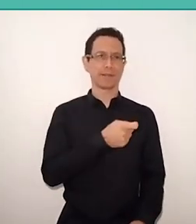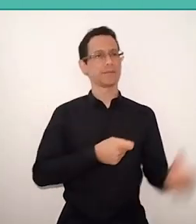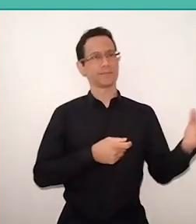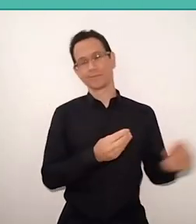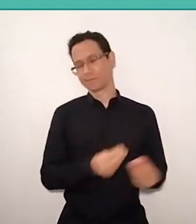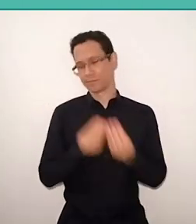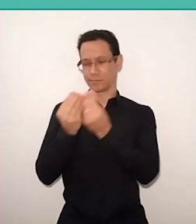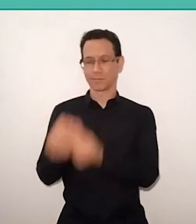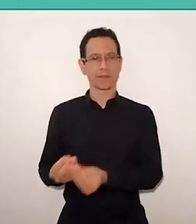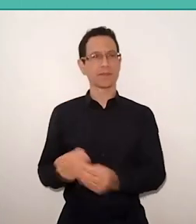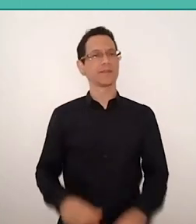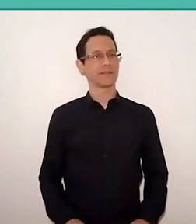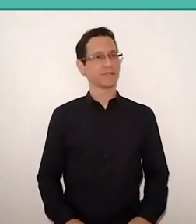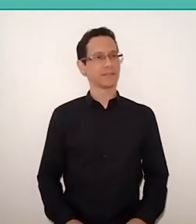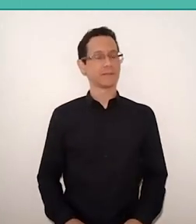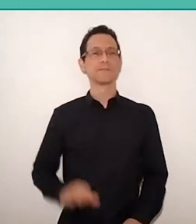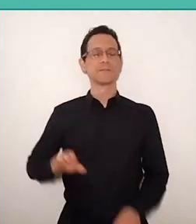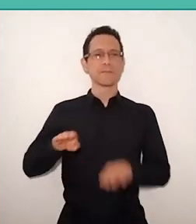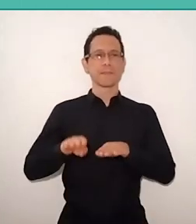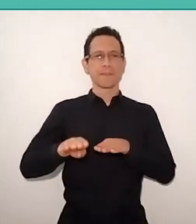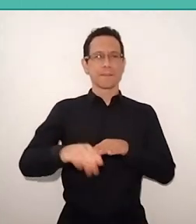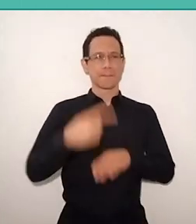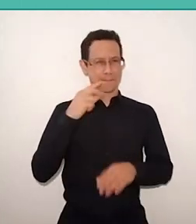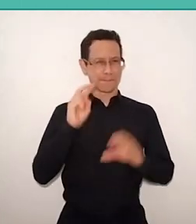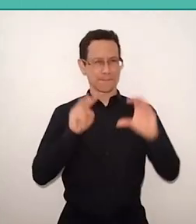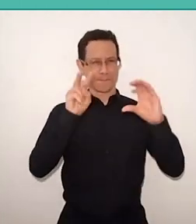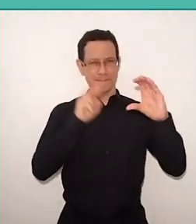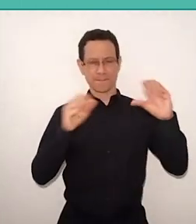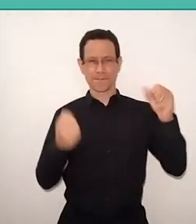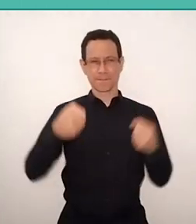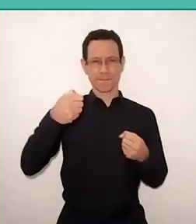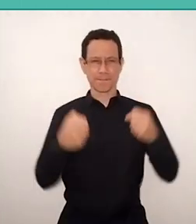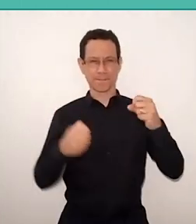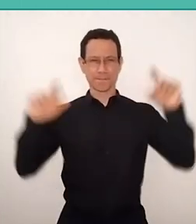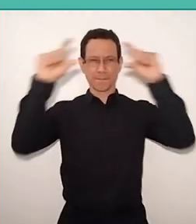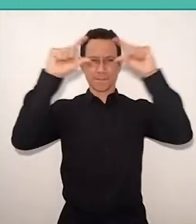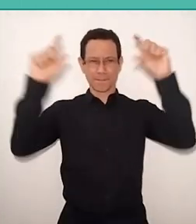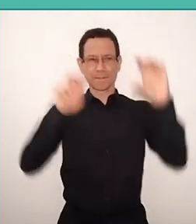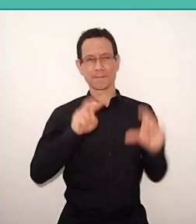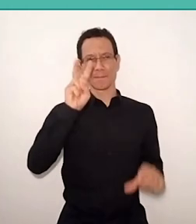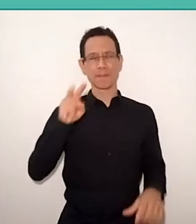On the way, looking at the car rear view, Paulo Freire's file started to fall.